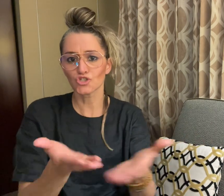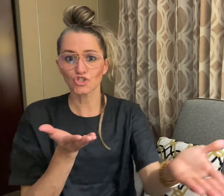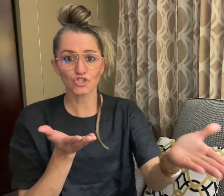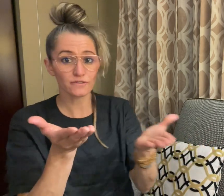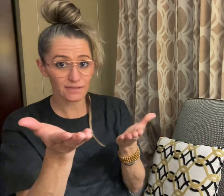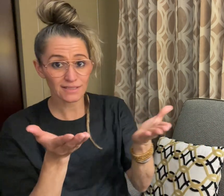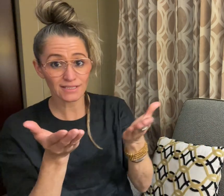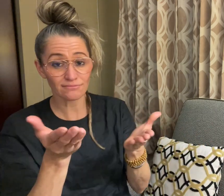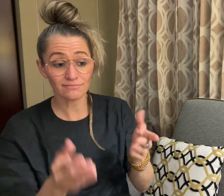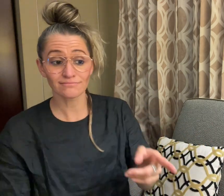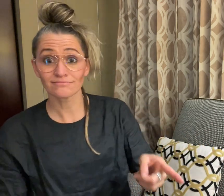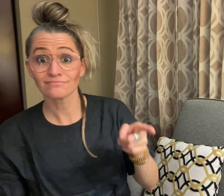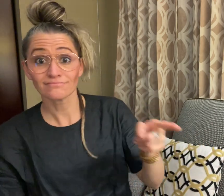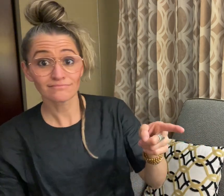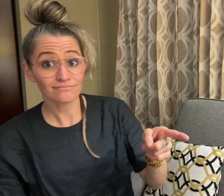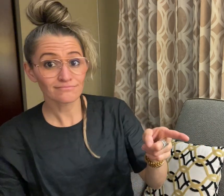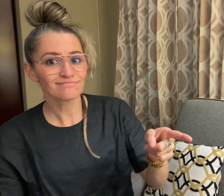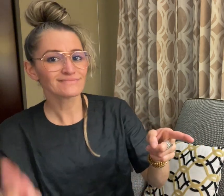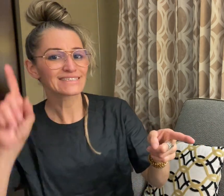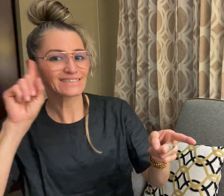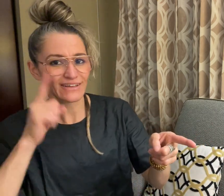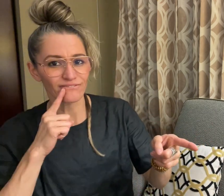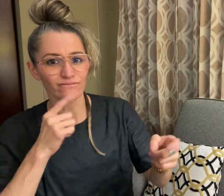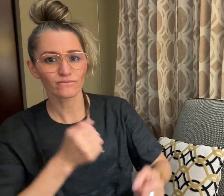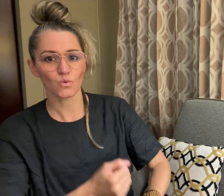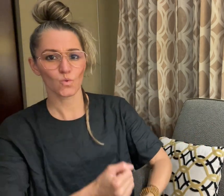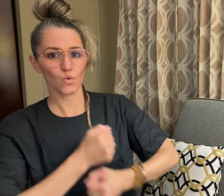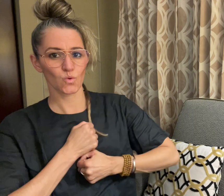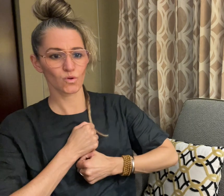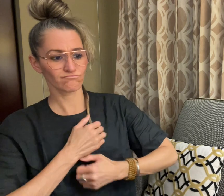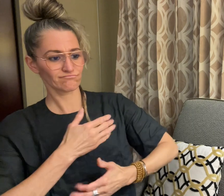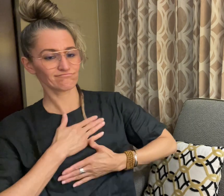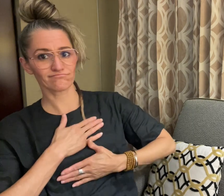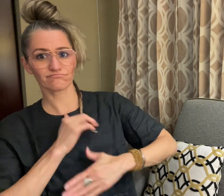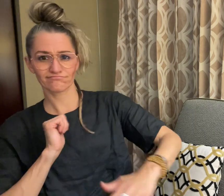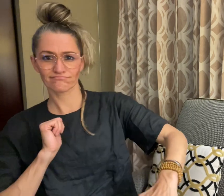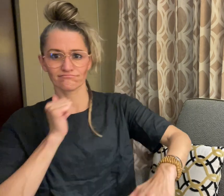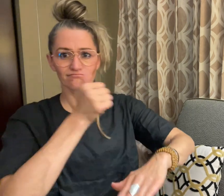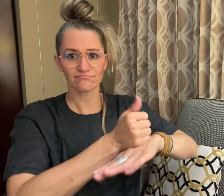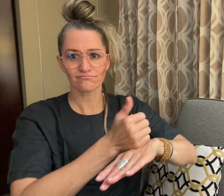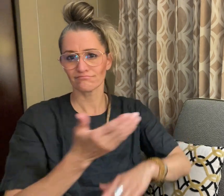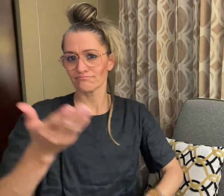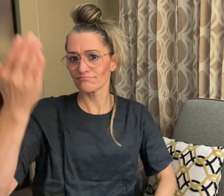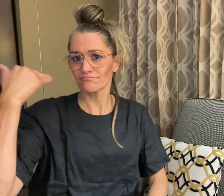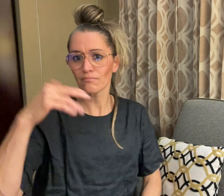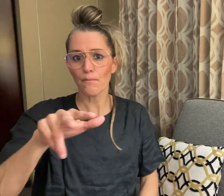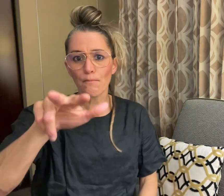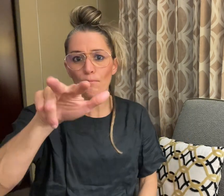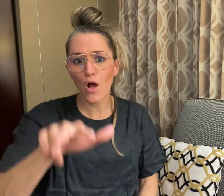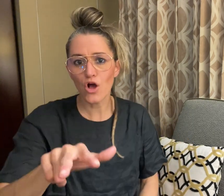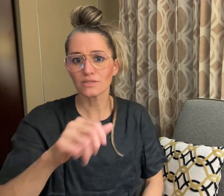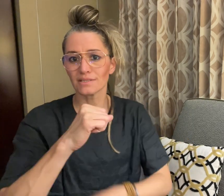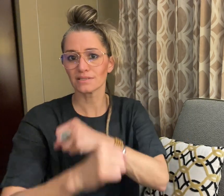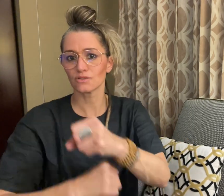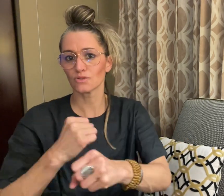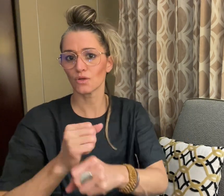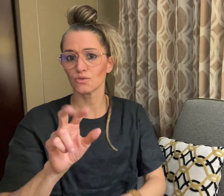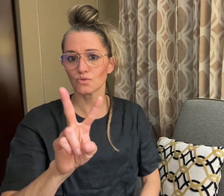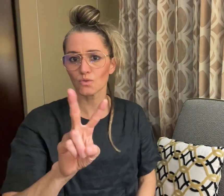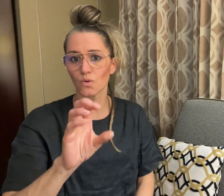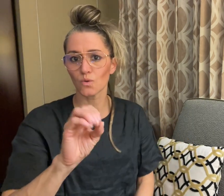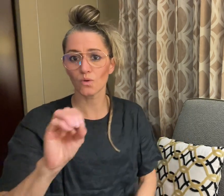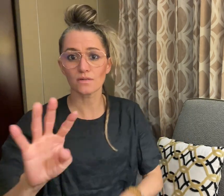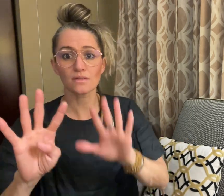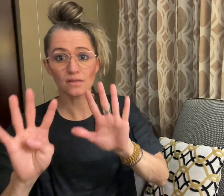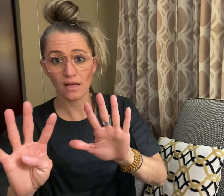service, was founded in March 2009, naming itself the world’s